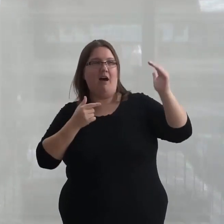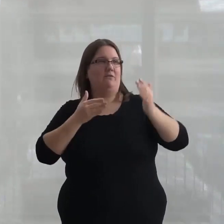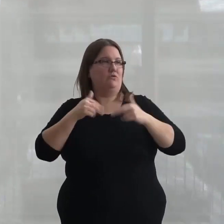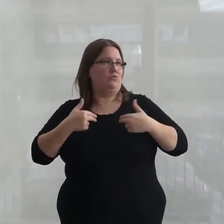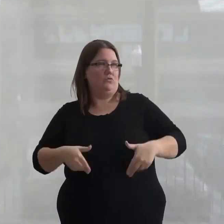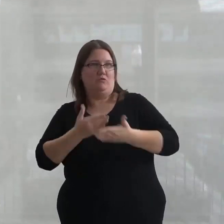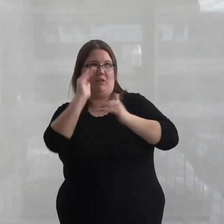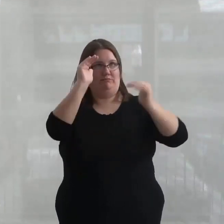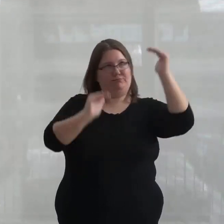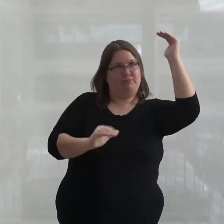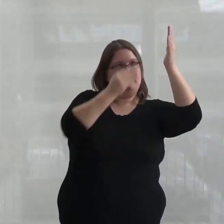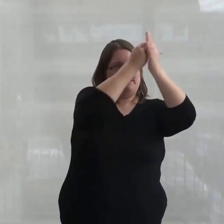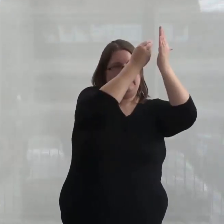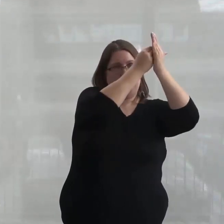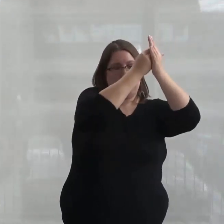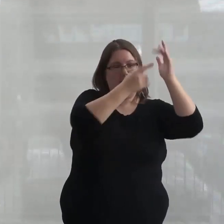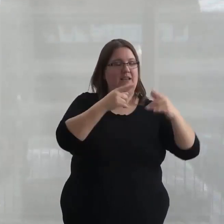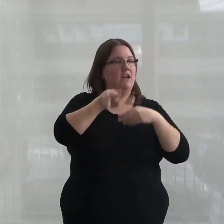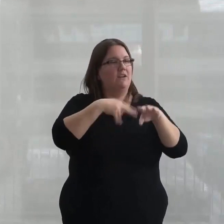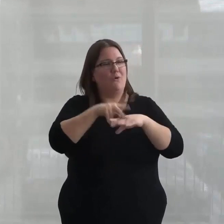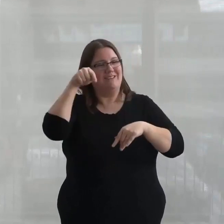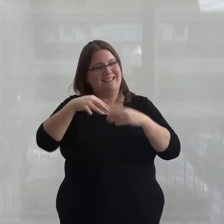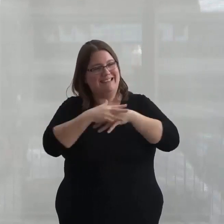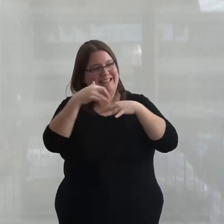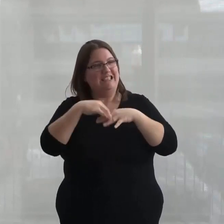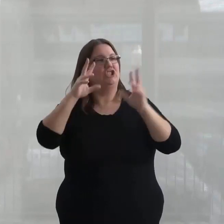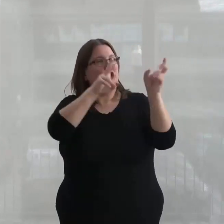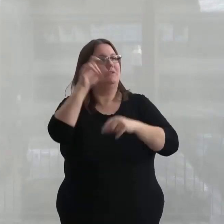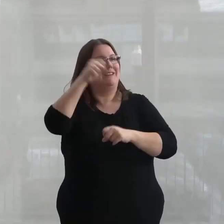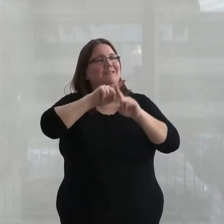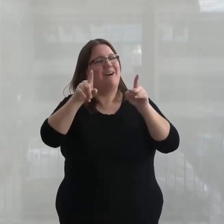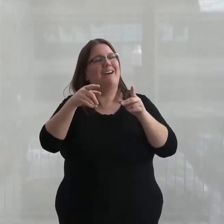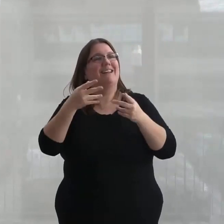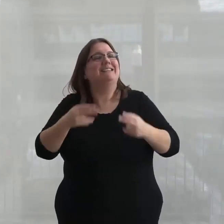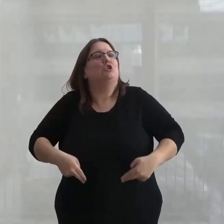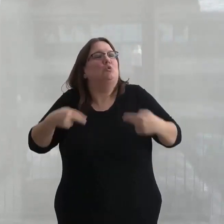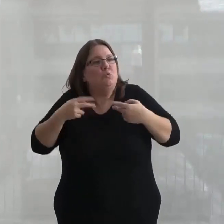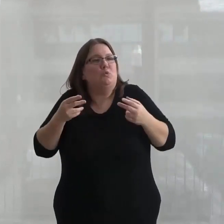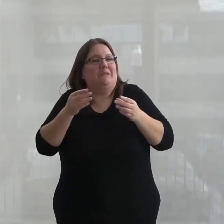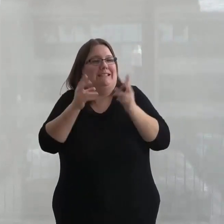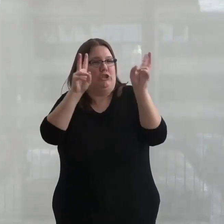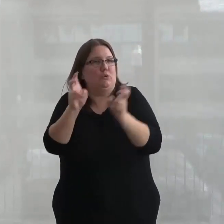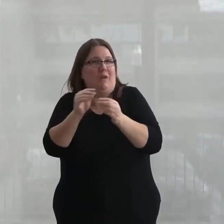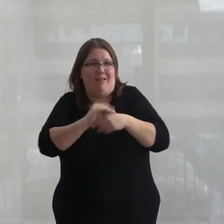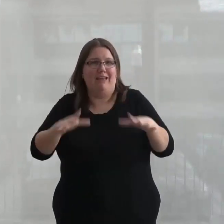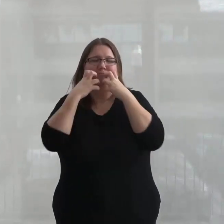And this is, of course, an Indigenous issue, but it's a human issue. Land is sacred to all of us.